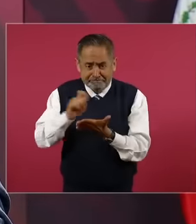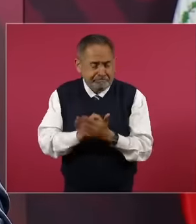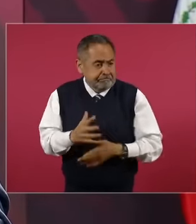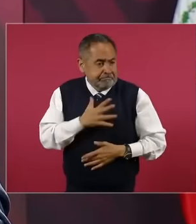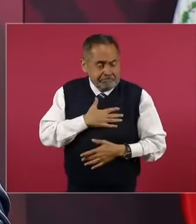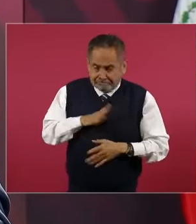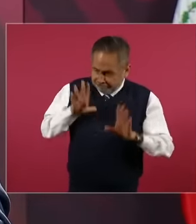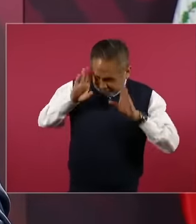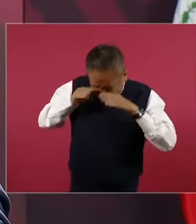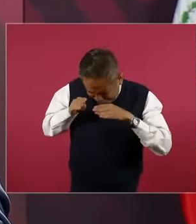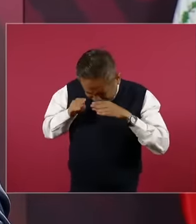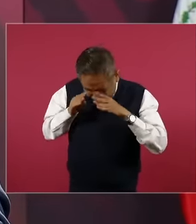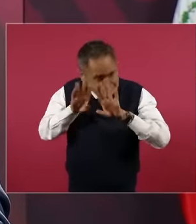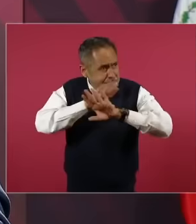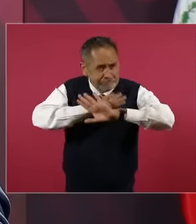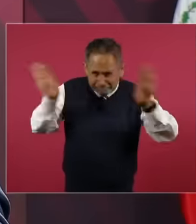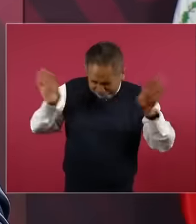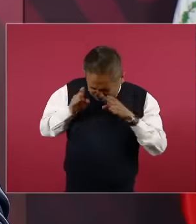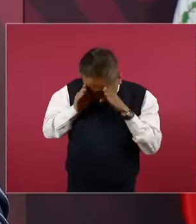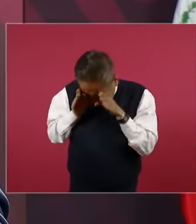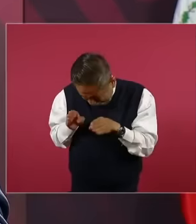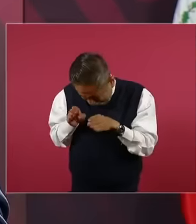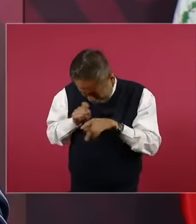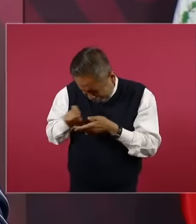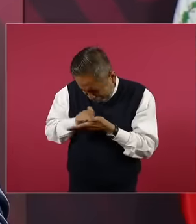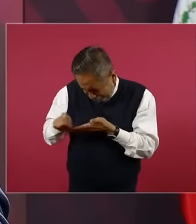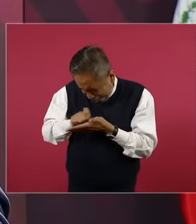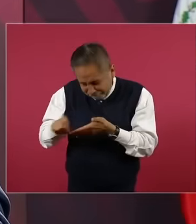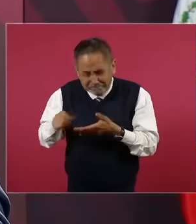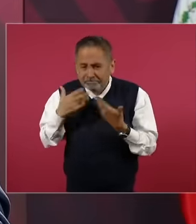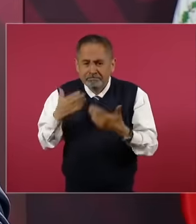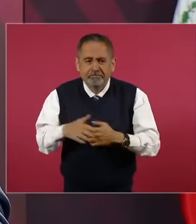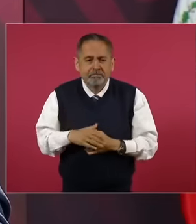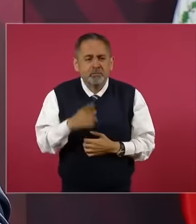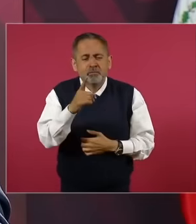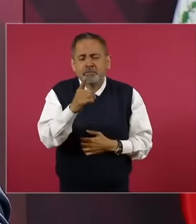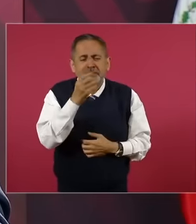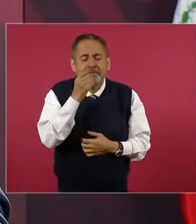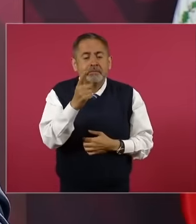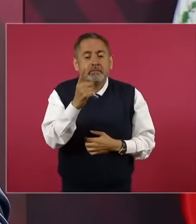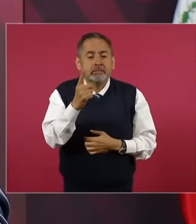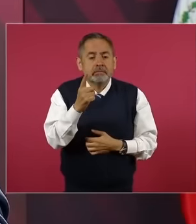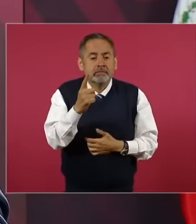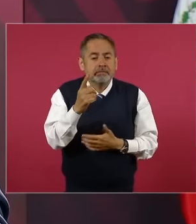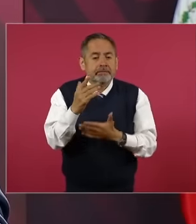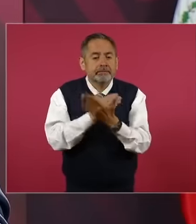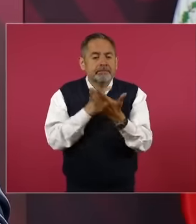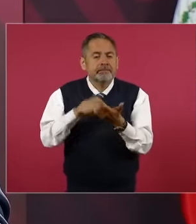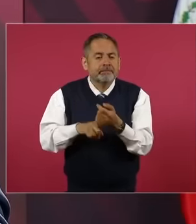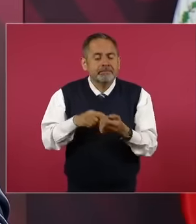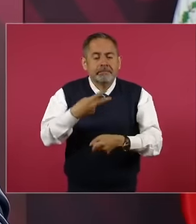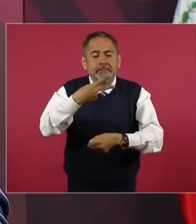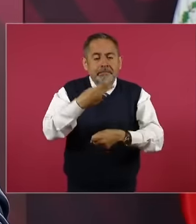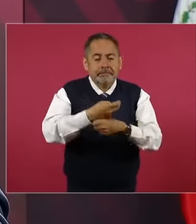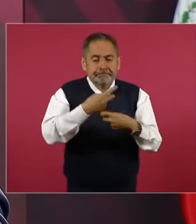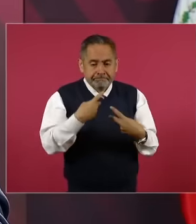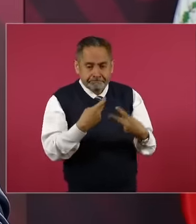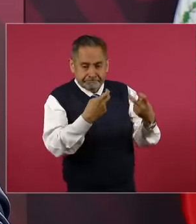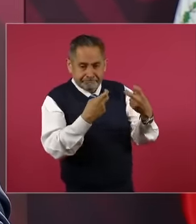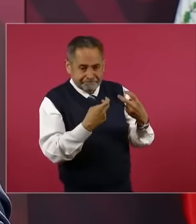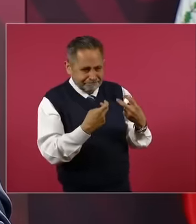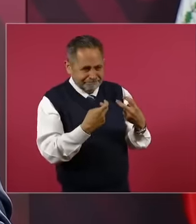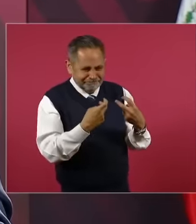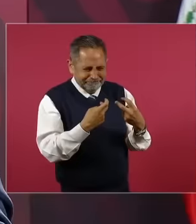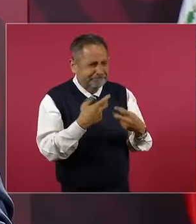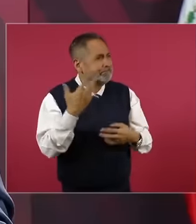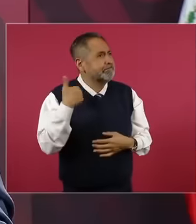I remember one that I wrote that I was less passionate about, which was when they committed the second fraud on us in